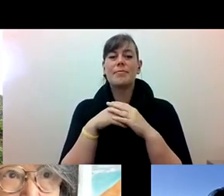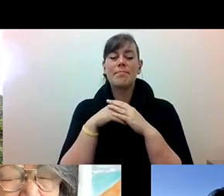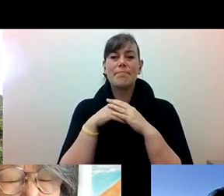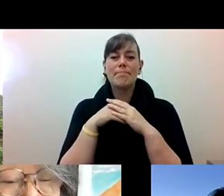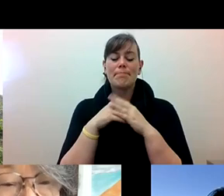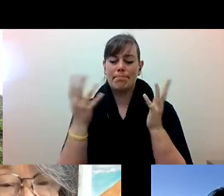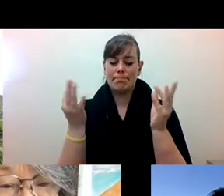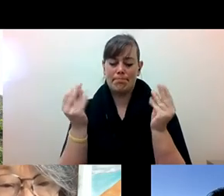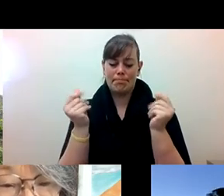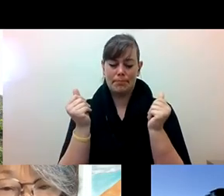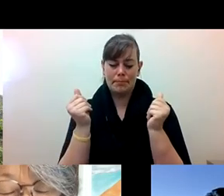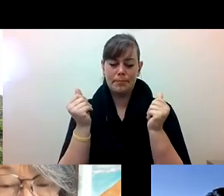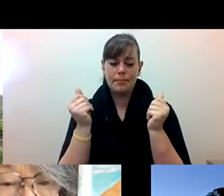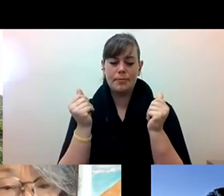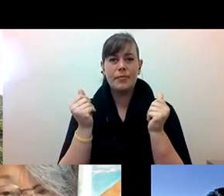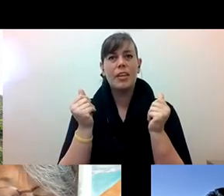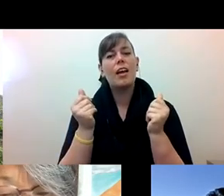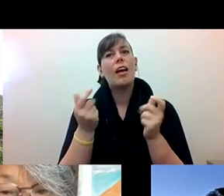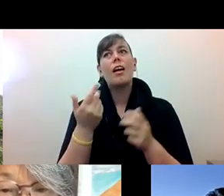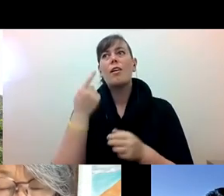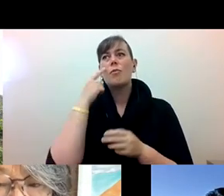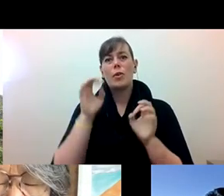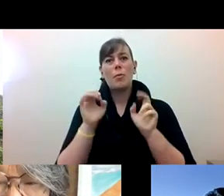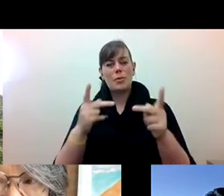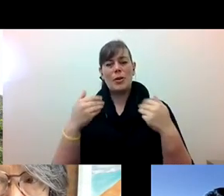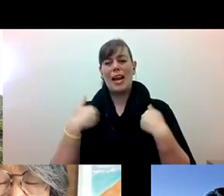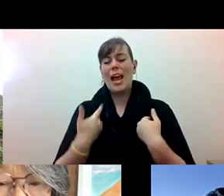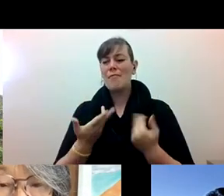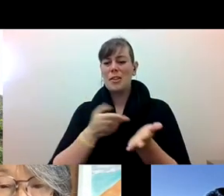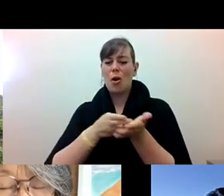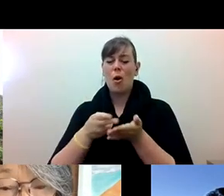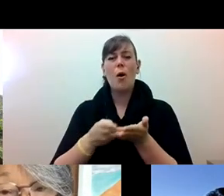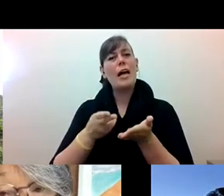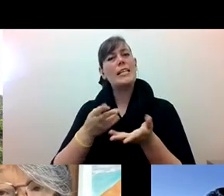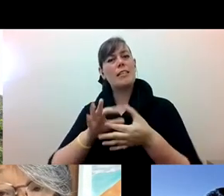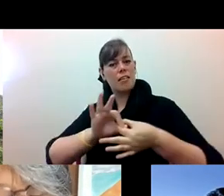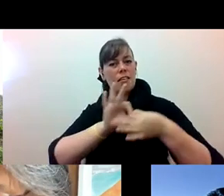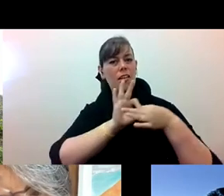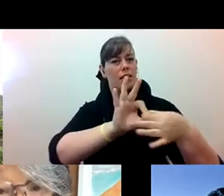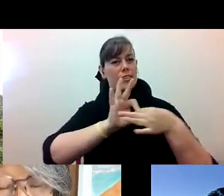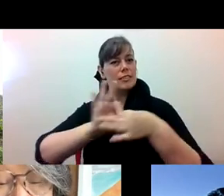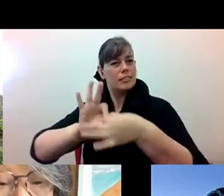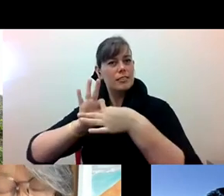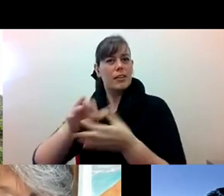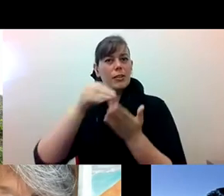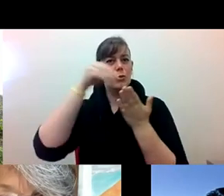pam tau lee: those kinds of authentic ties in which students are able to engage with communities as equals